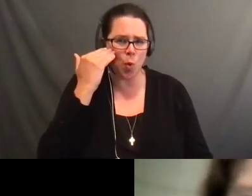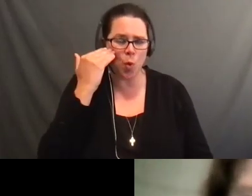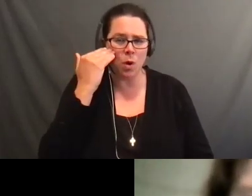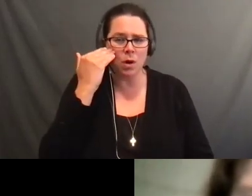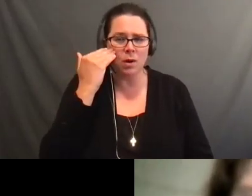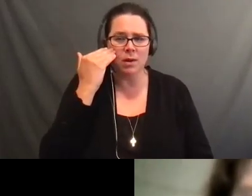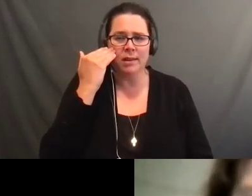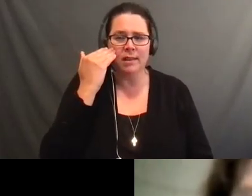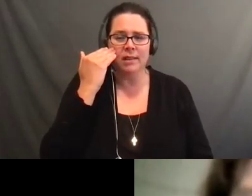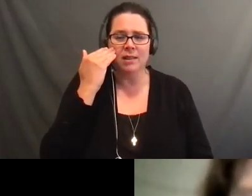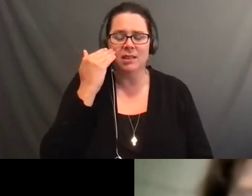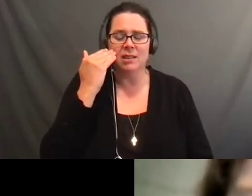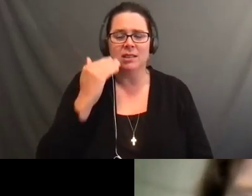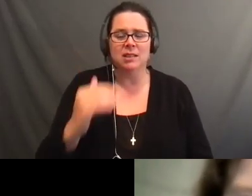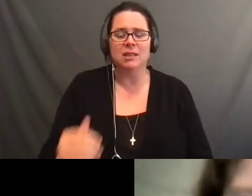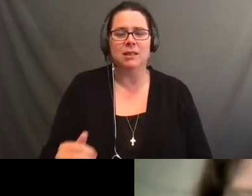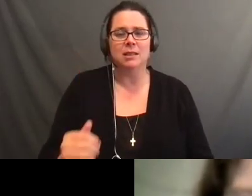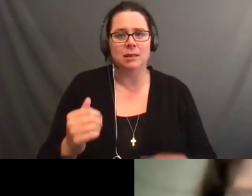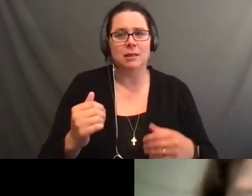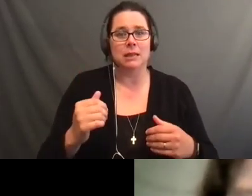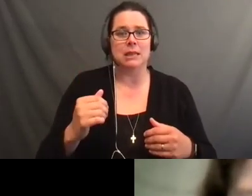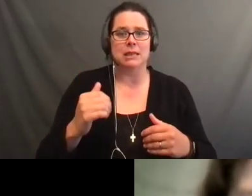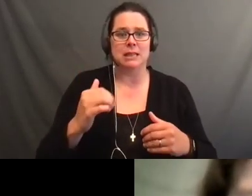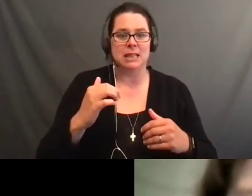Austin: My family. And Friends too: >> Interpreter: Friends sometimes too.